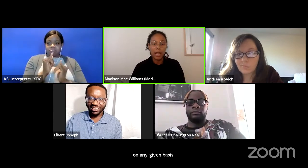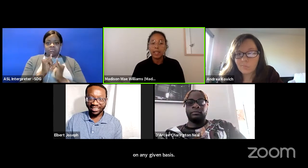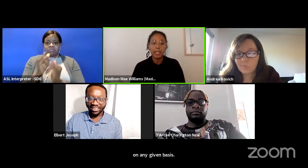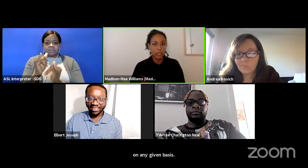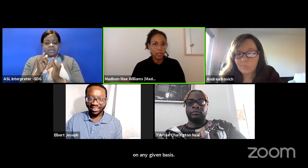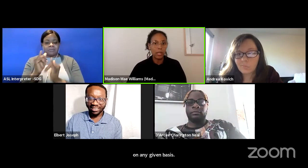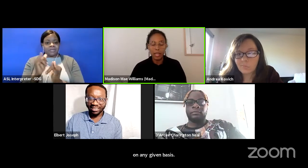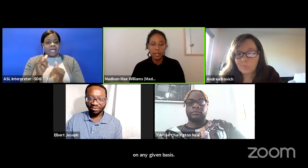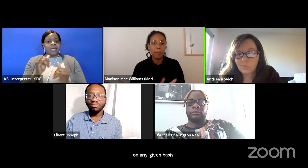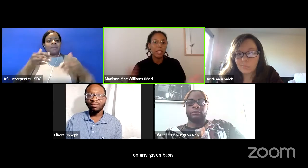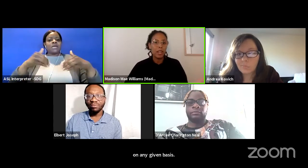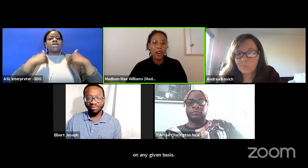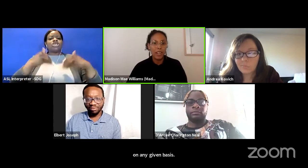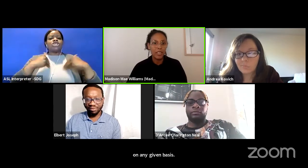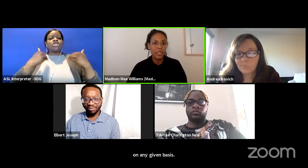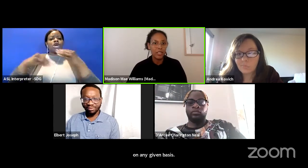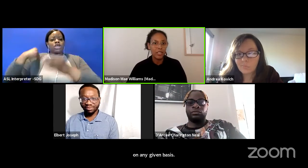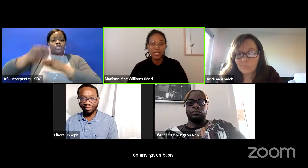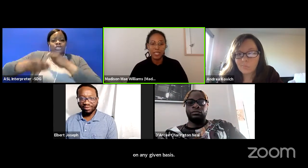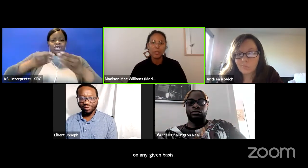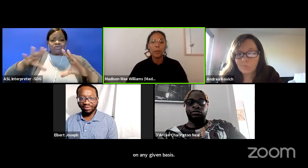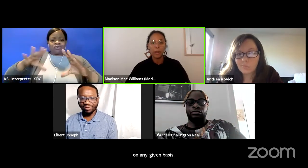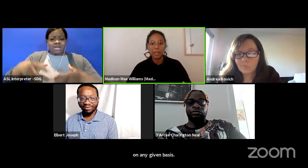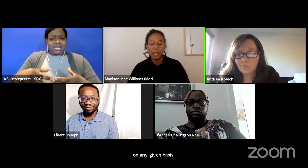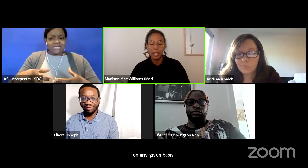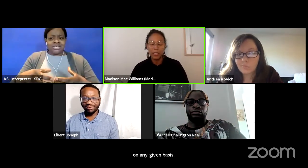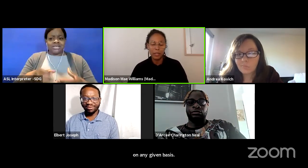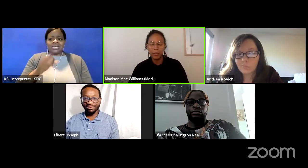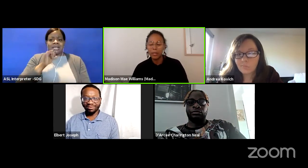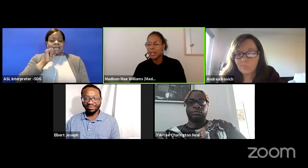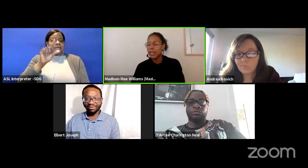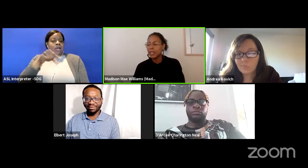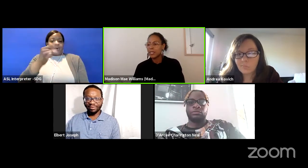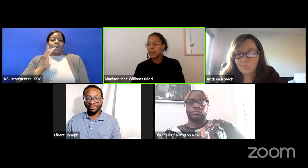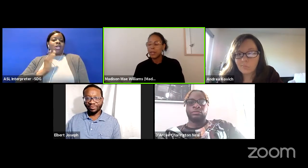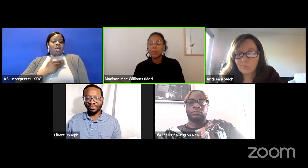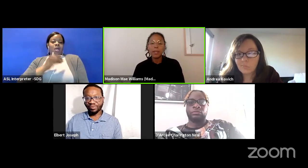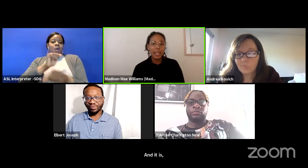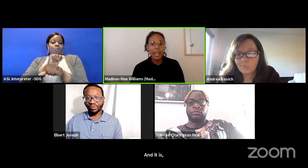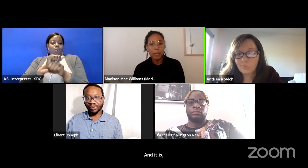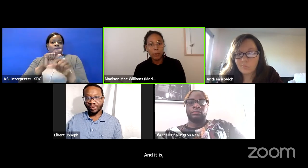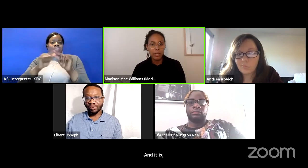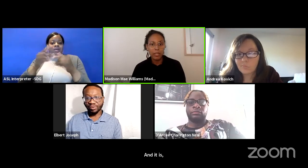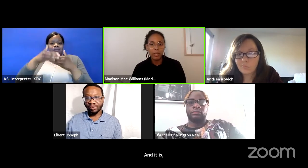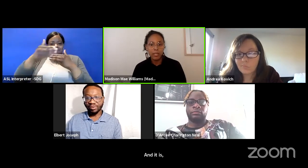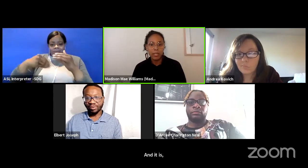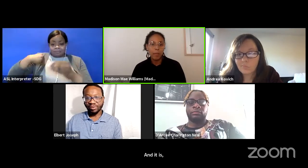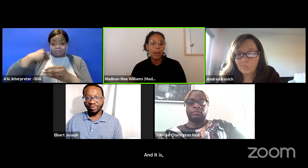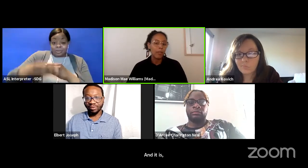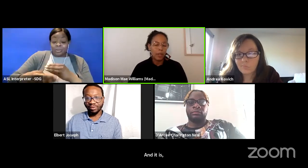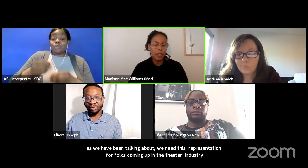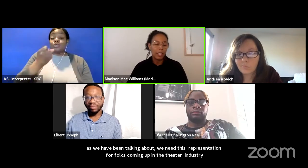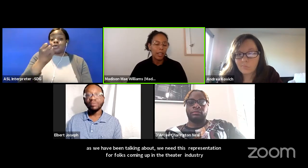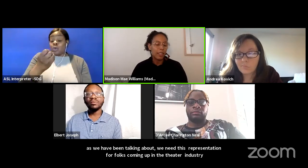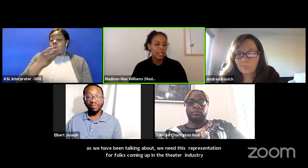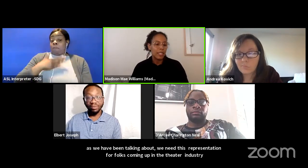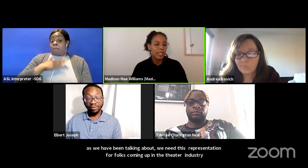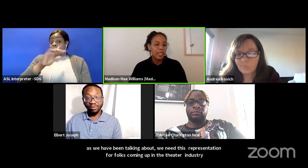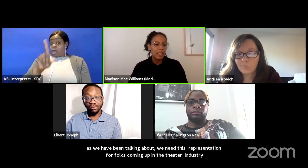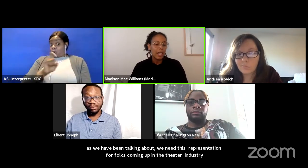and in storytelling beyond just the work that we all do. So something that I have a question about for all y'all is